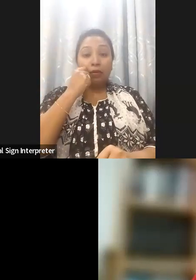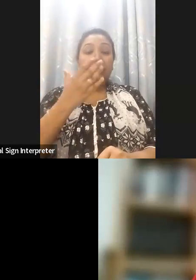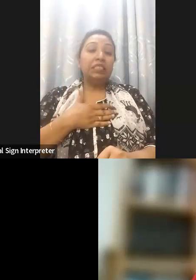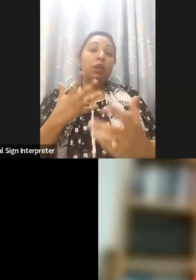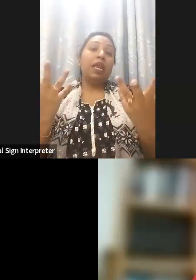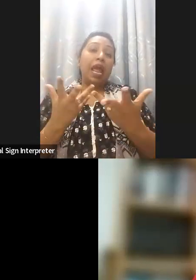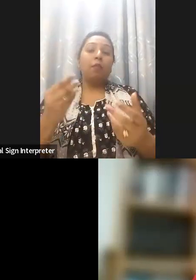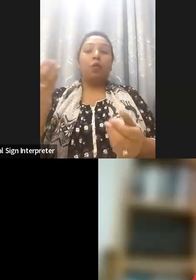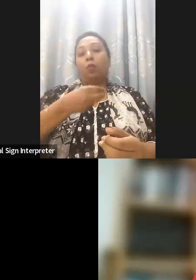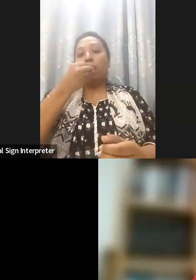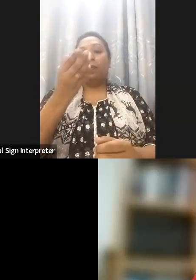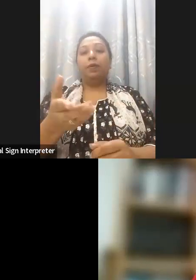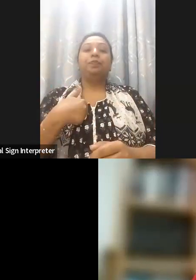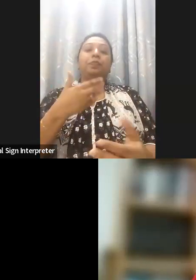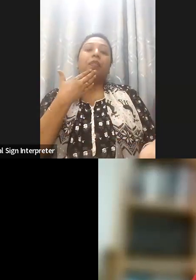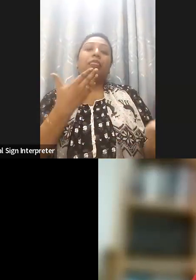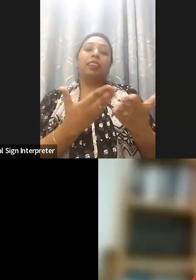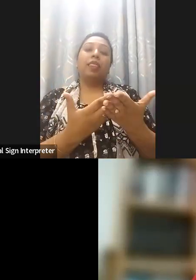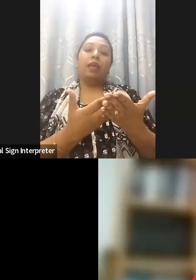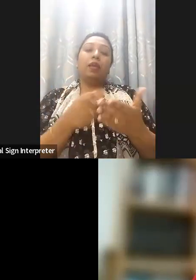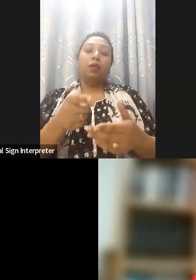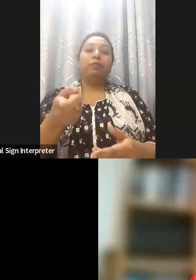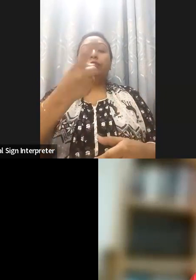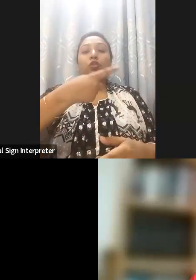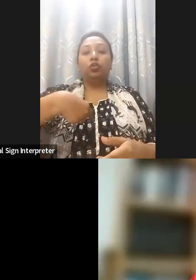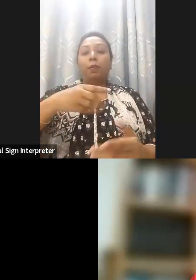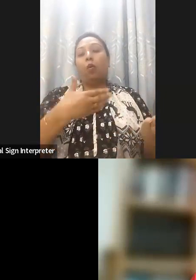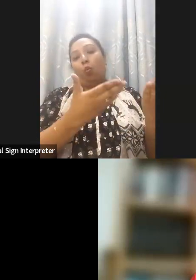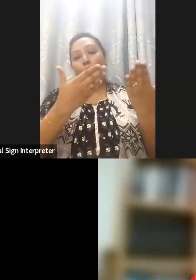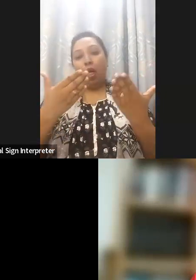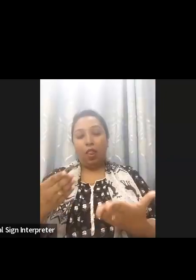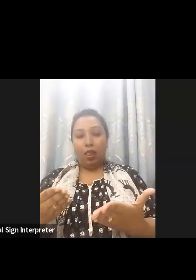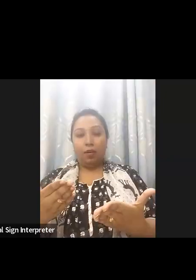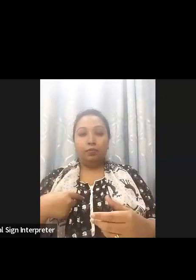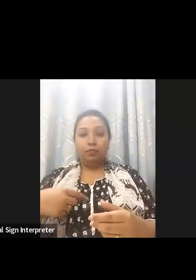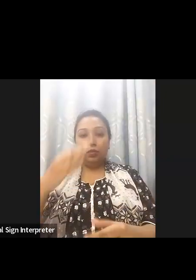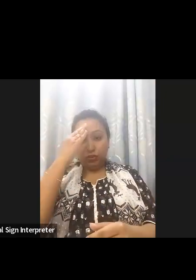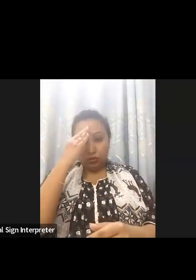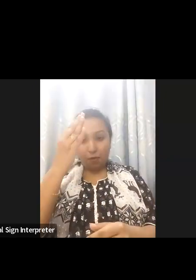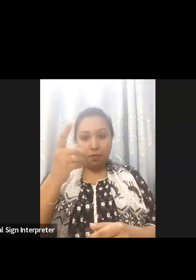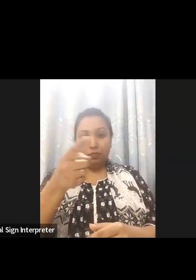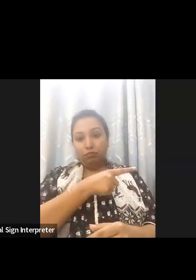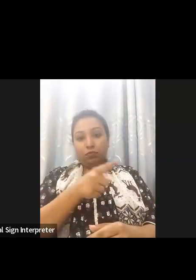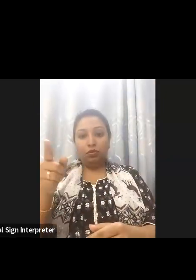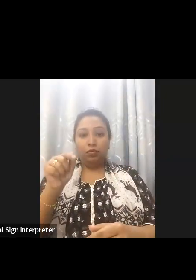Thank you moderator and welcome everybody, distinguished panelists, especially our respected PD sir.